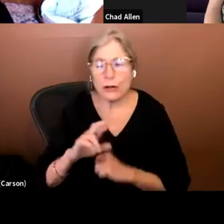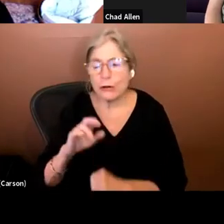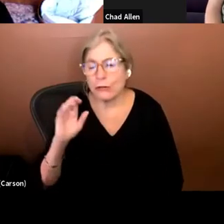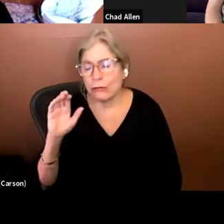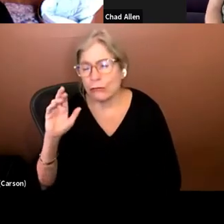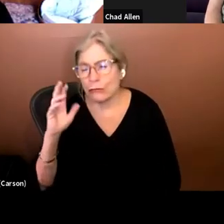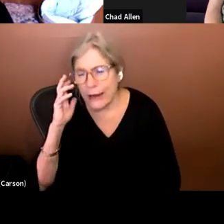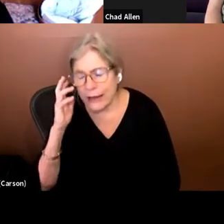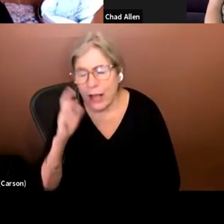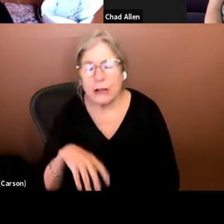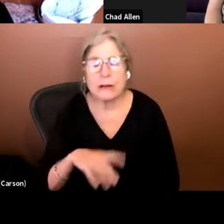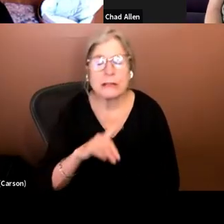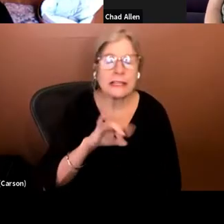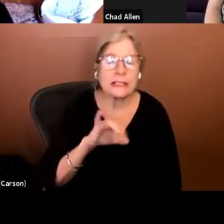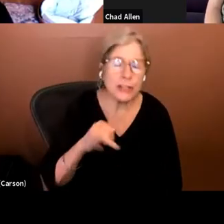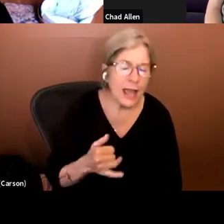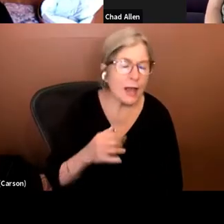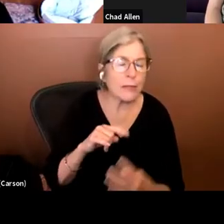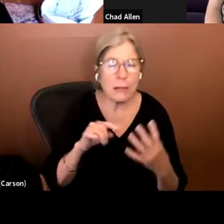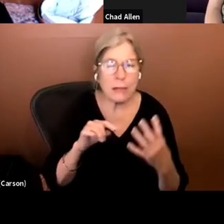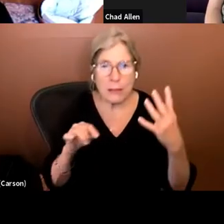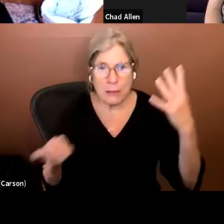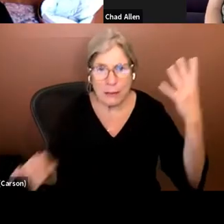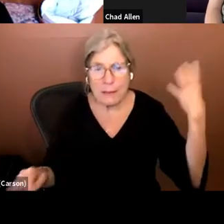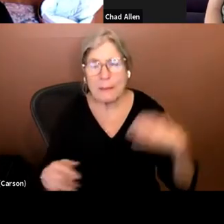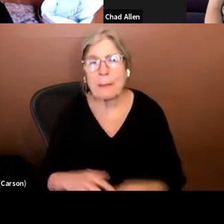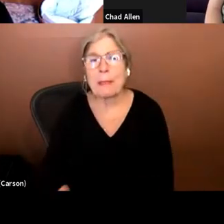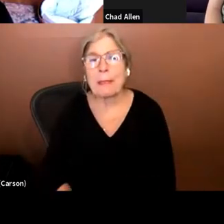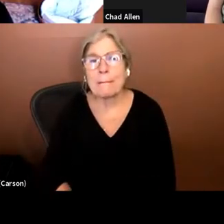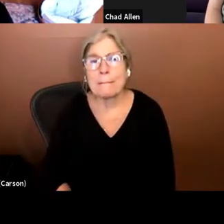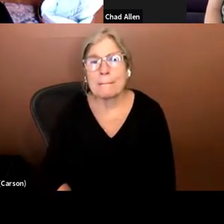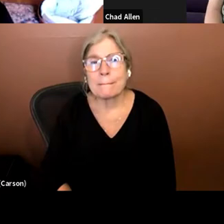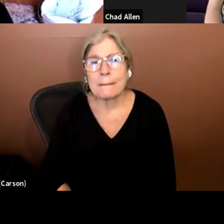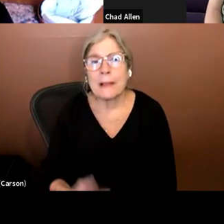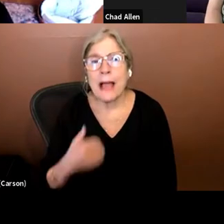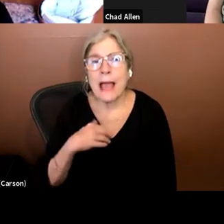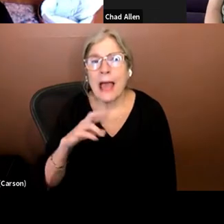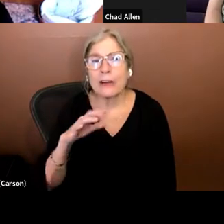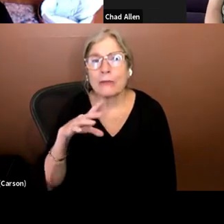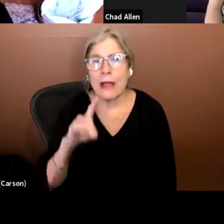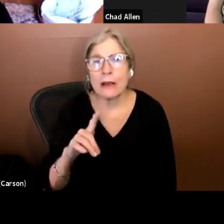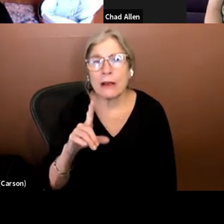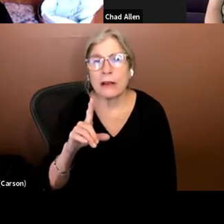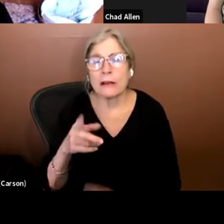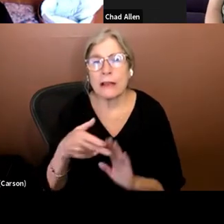broadcasting and music and all that stuff . Had a record label when a captioner said I should get into